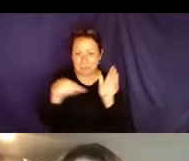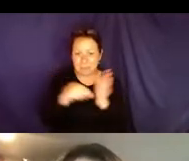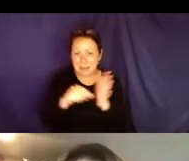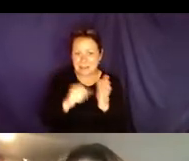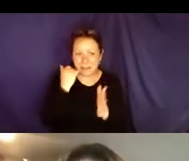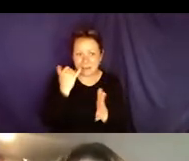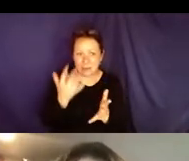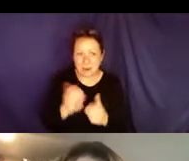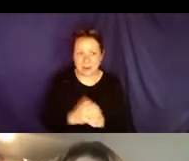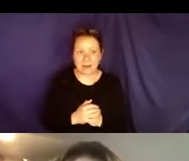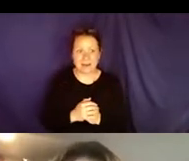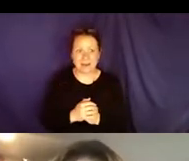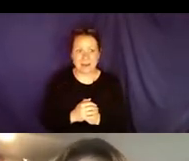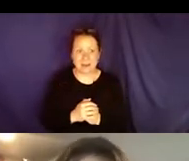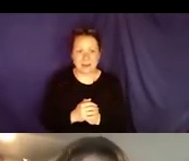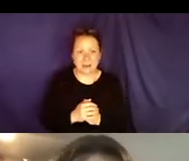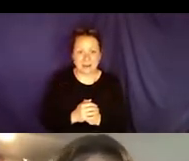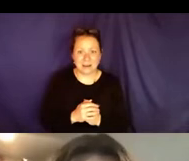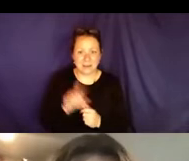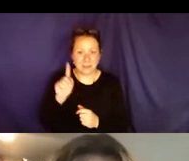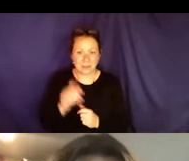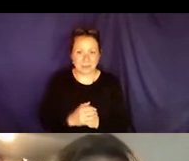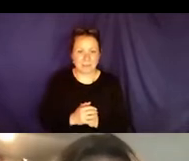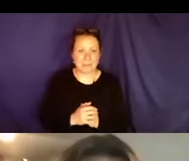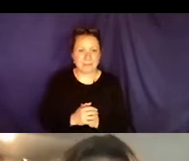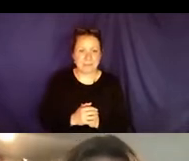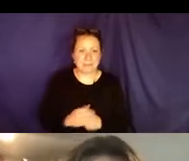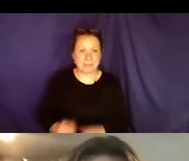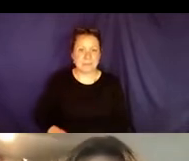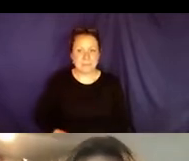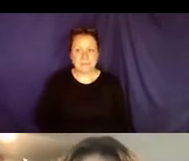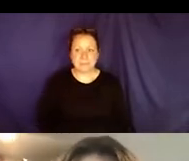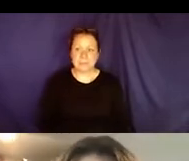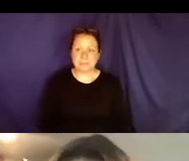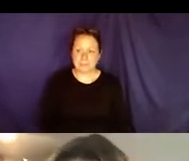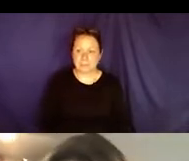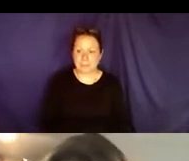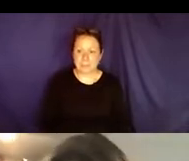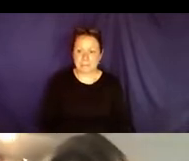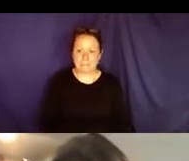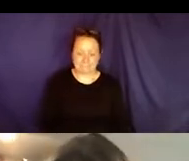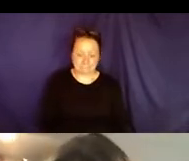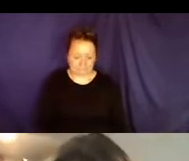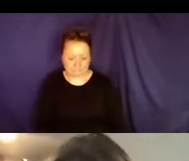mind. I forgot it was a second prompt. I can add another